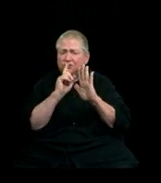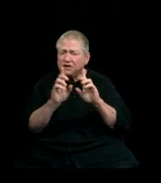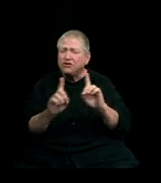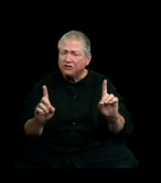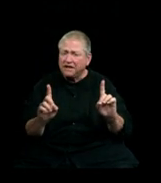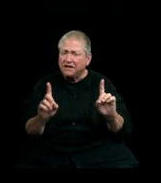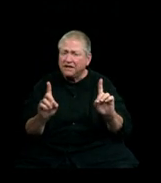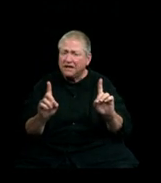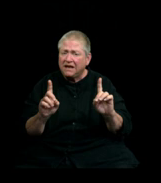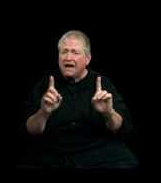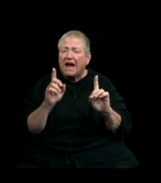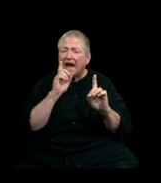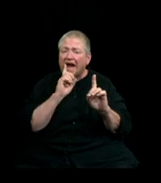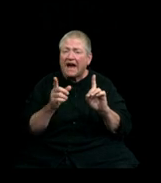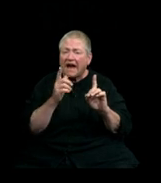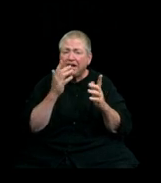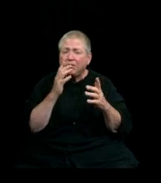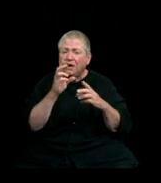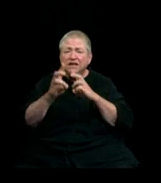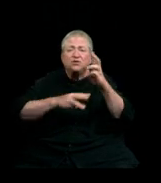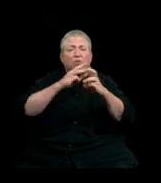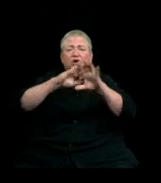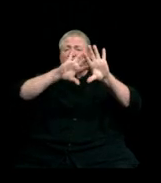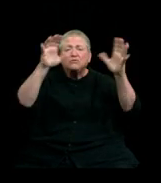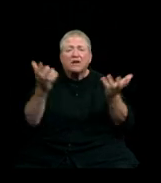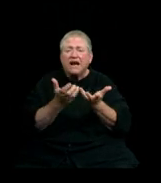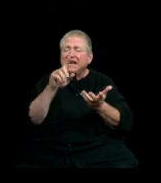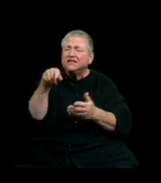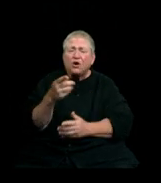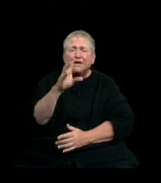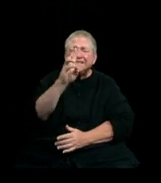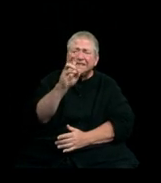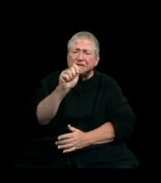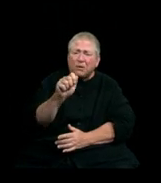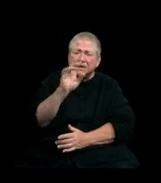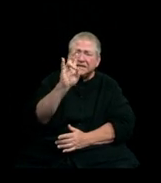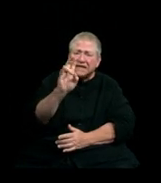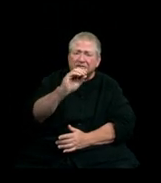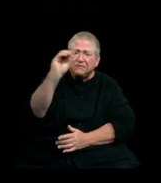and this gets even lower when it's worldwide. It's only 6.7 percent of the population